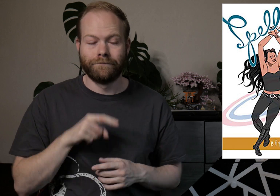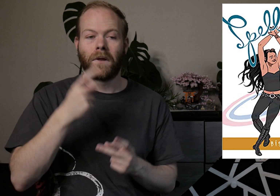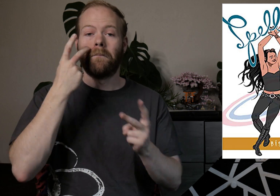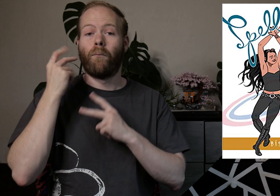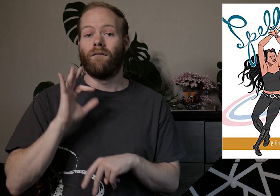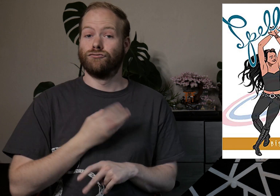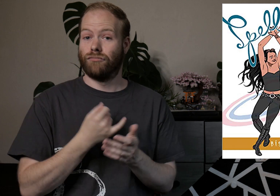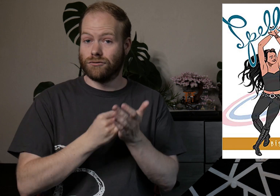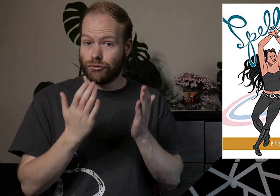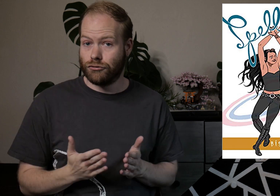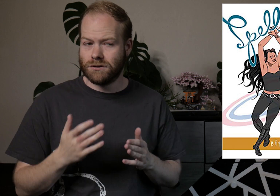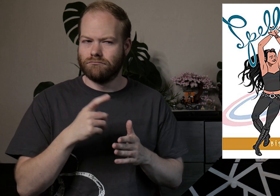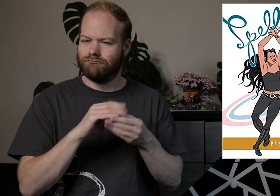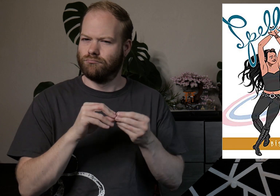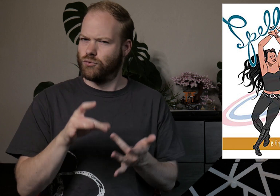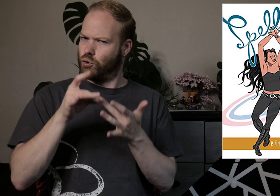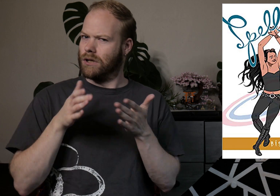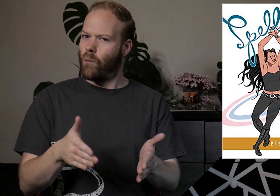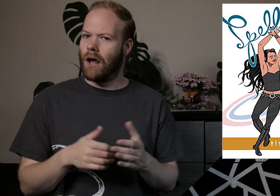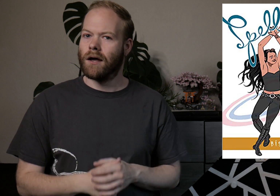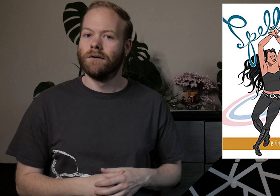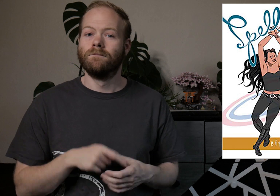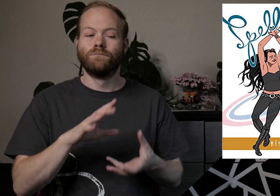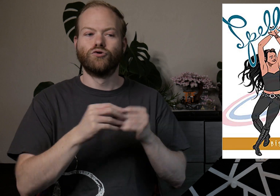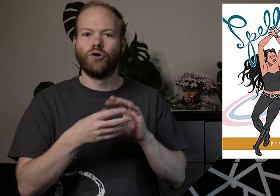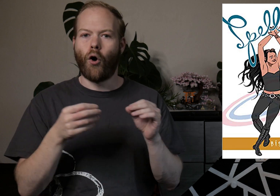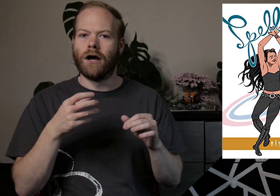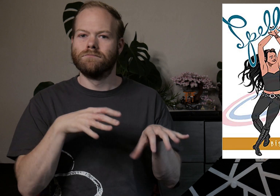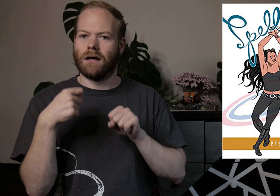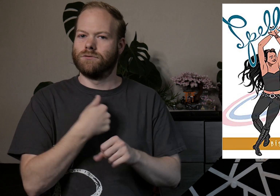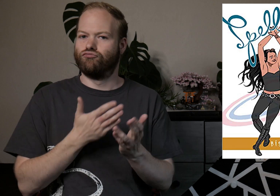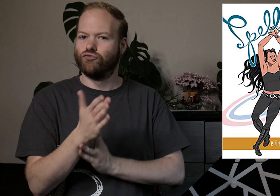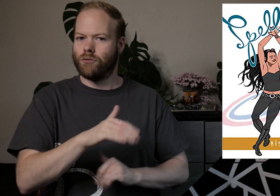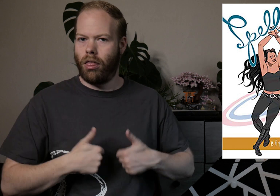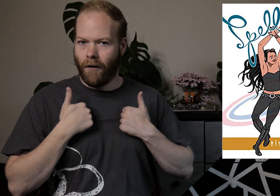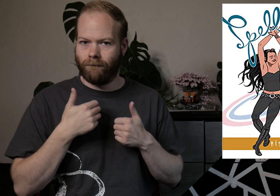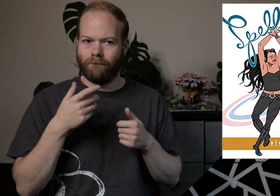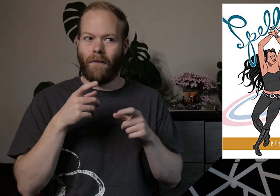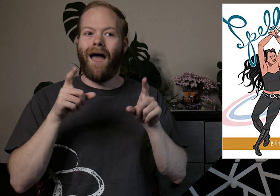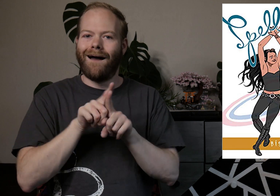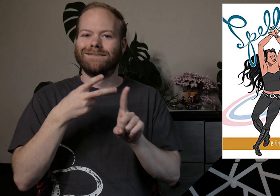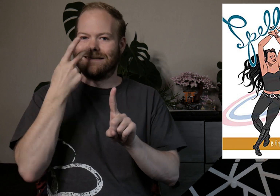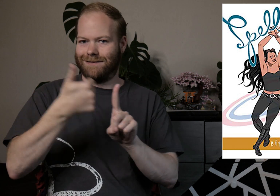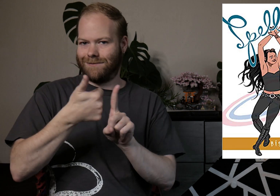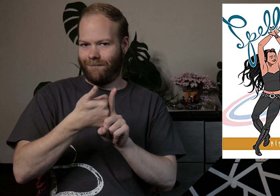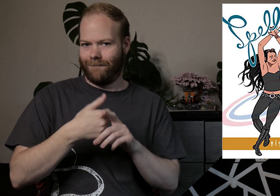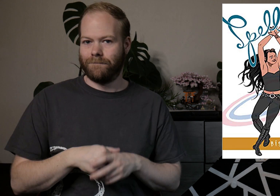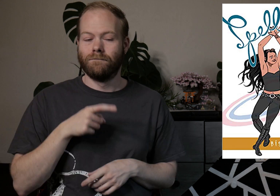This is the memoir of a trans artist, but it’s told in a unique way. The story takes us through her life as she sees herself.